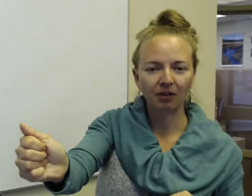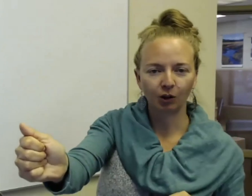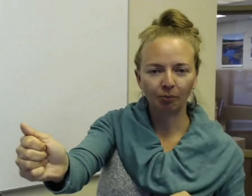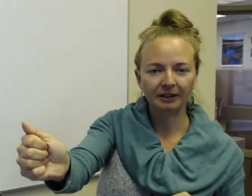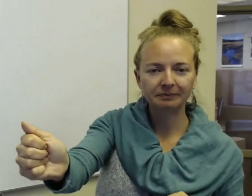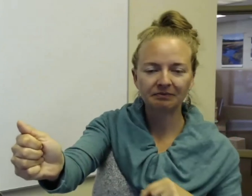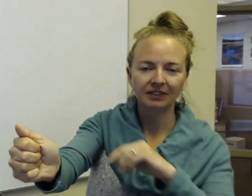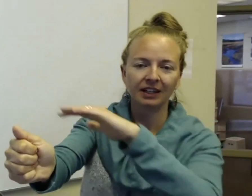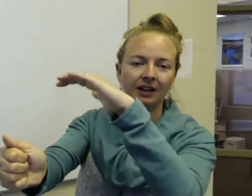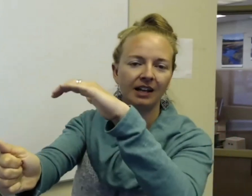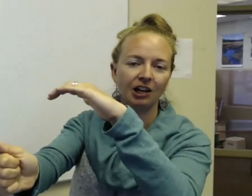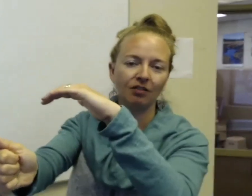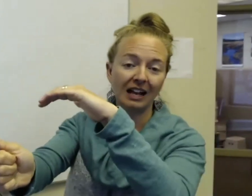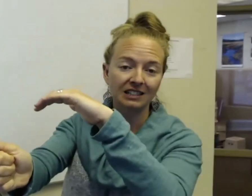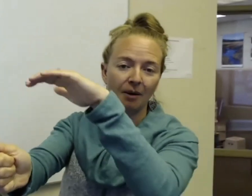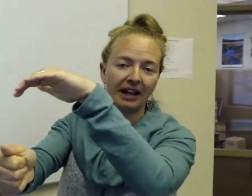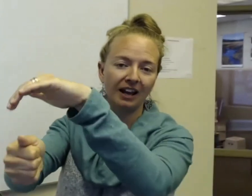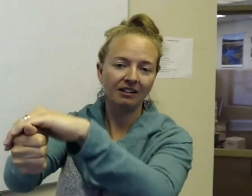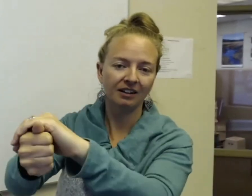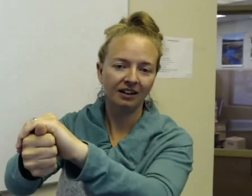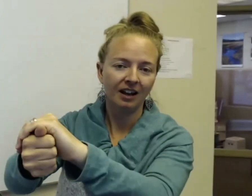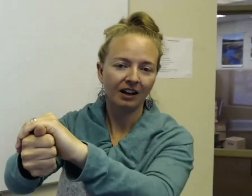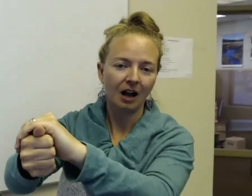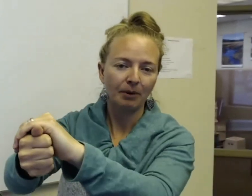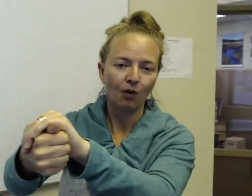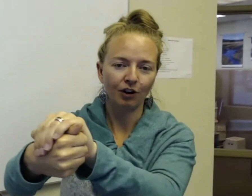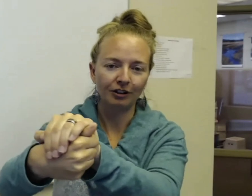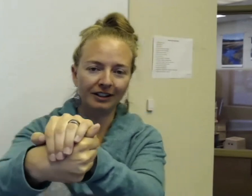Take your left dominant hand and cup it over.